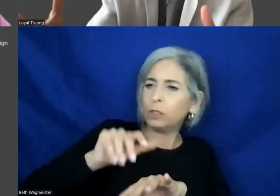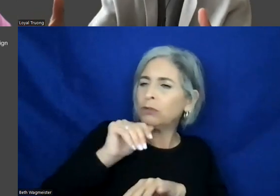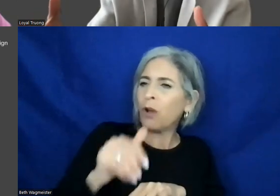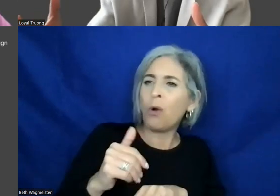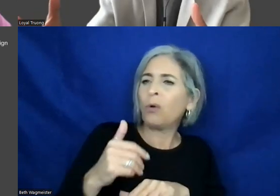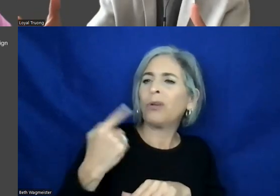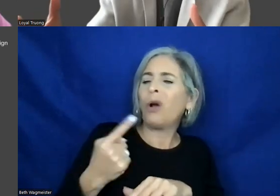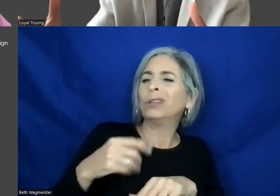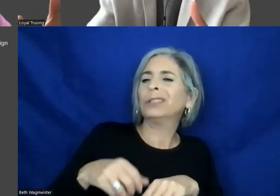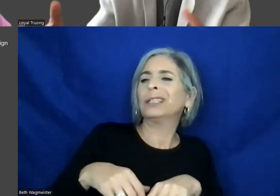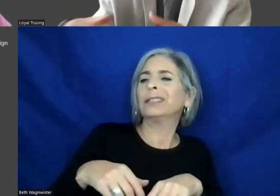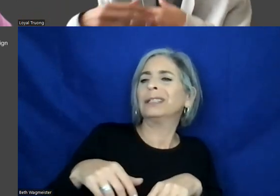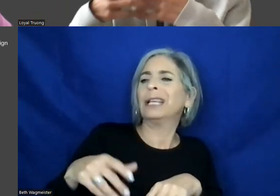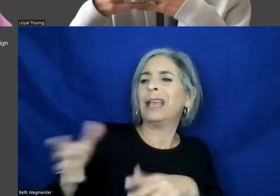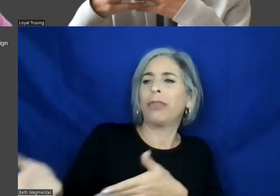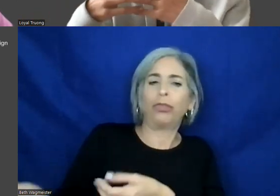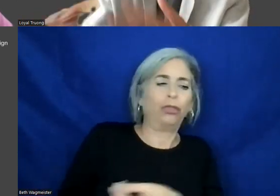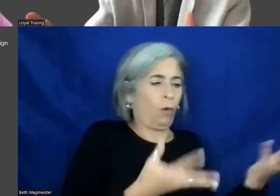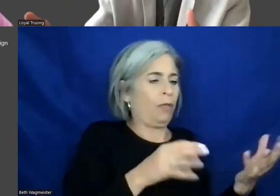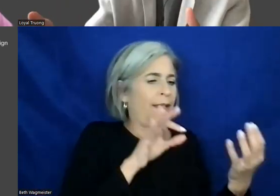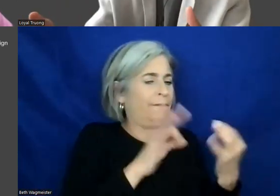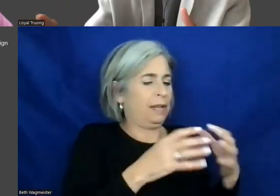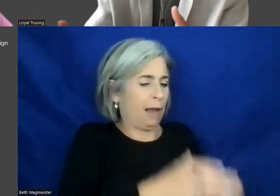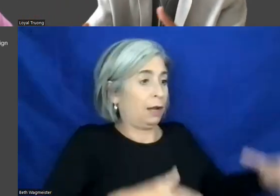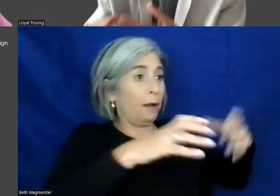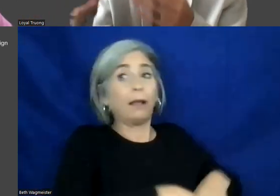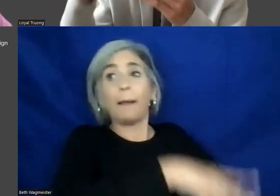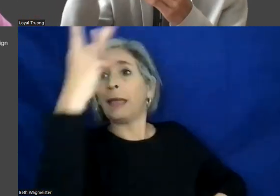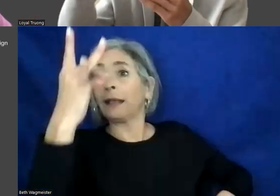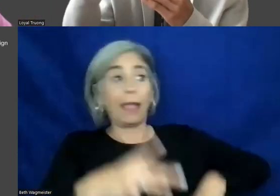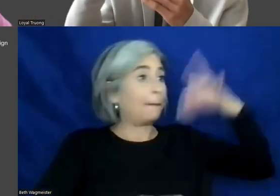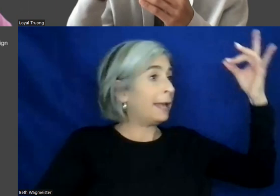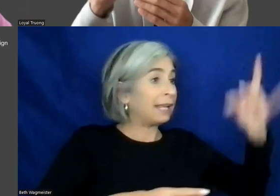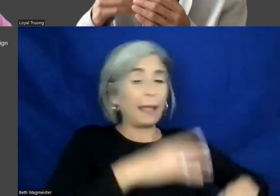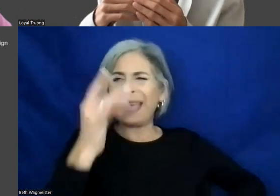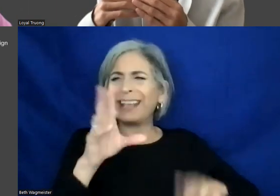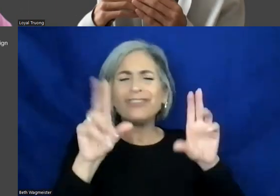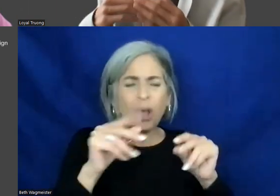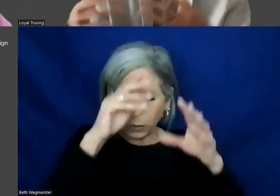all of the feedback into a bucket and just go for it. We really decide which one photos kiss on,